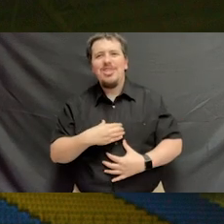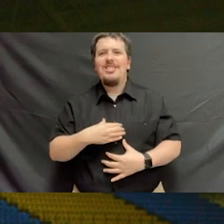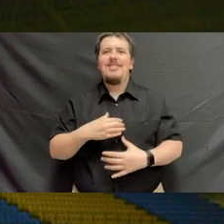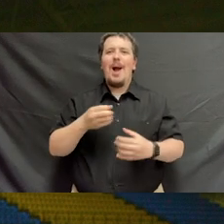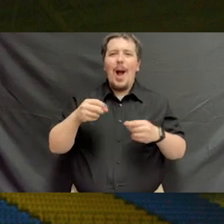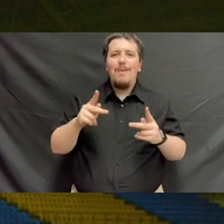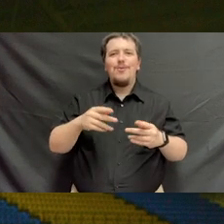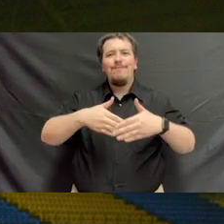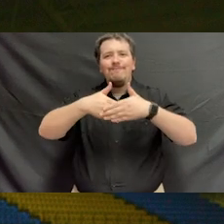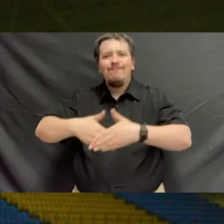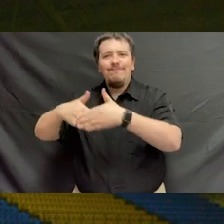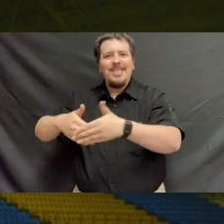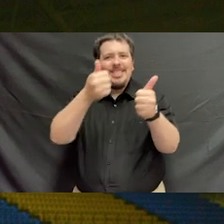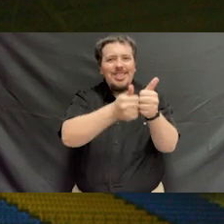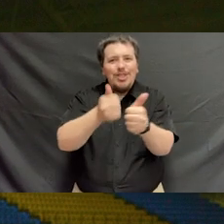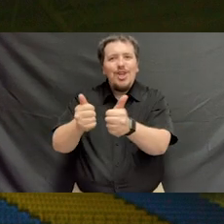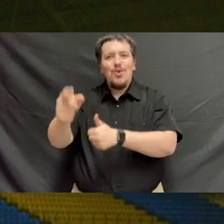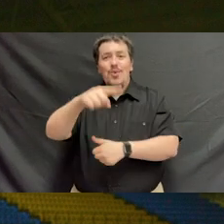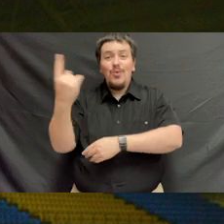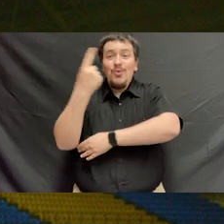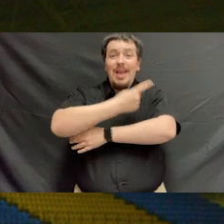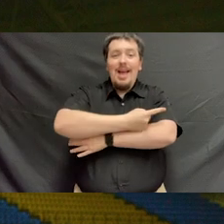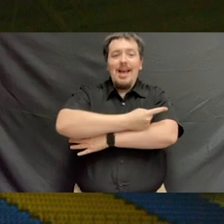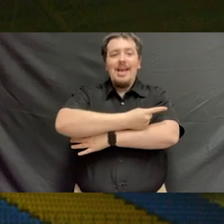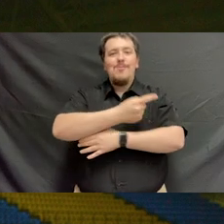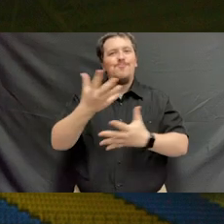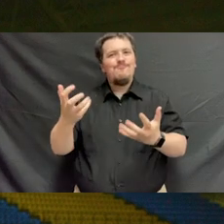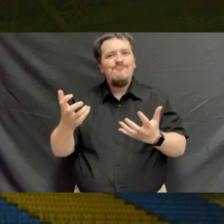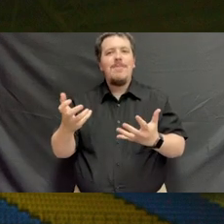While I wish that I had the opportunity to shake the hands of each of you today,